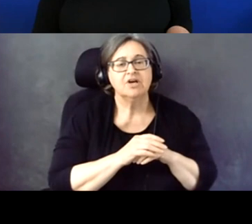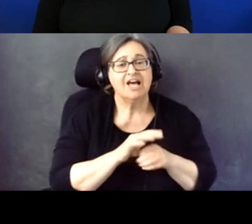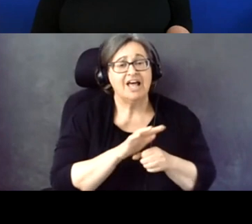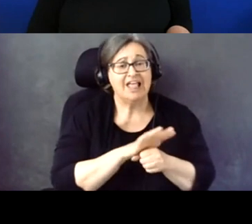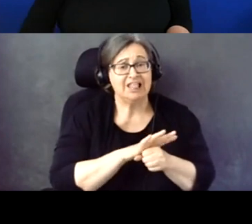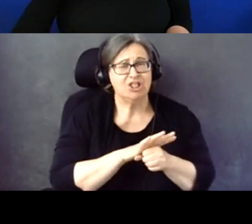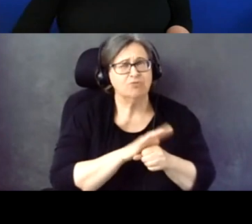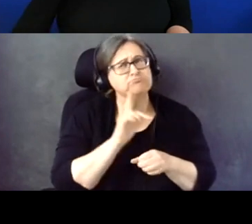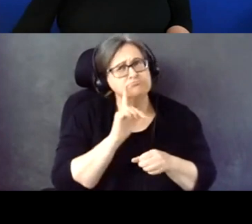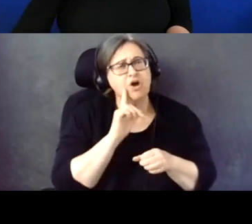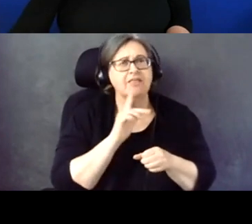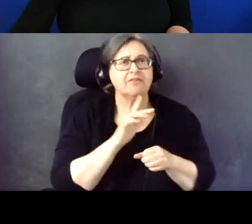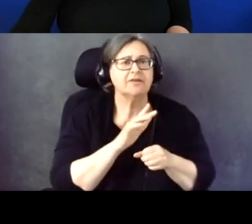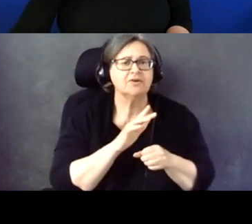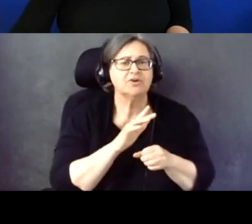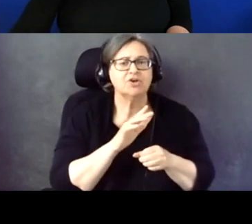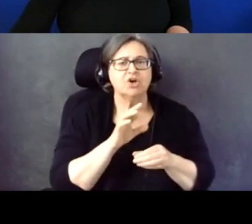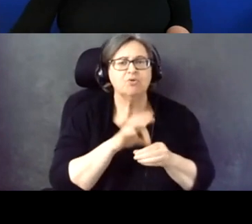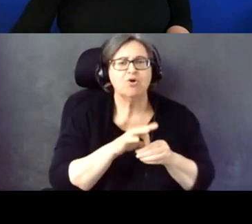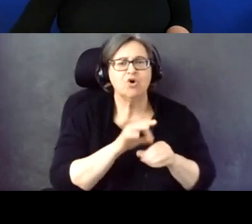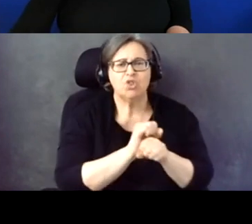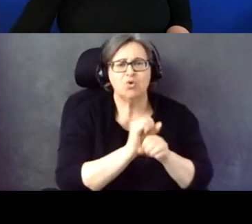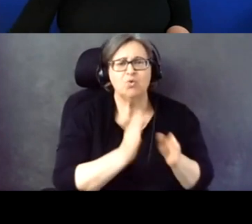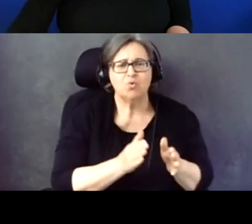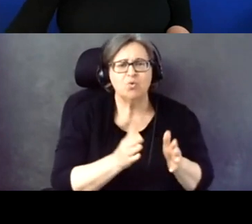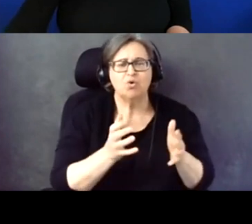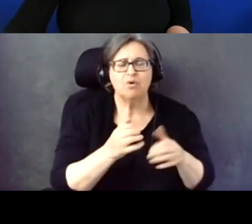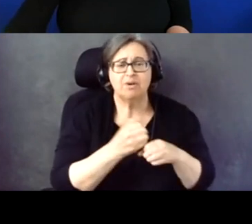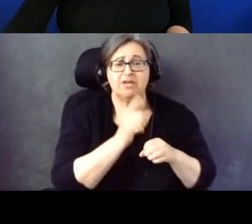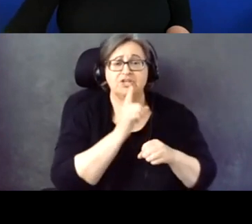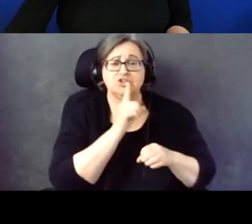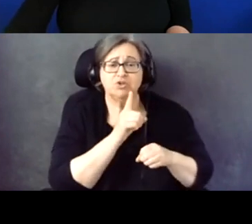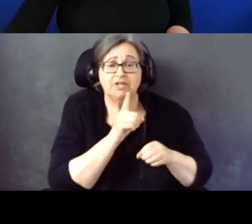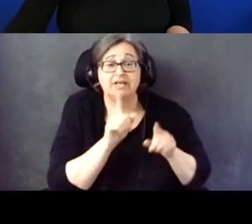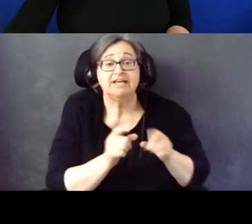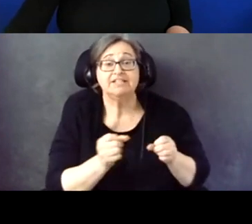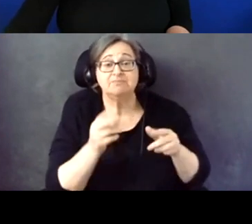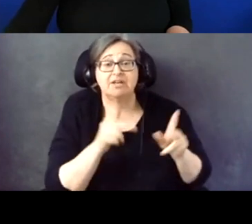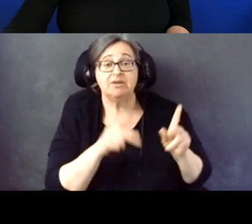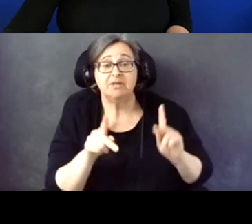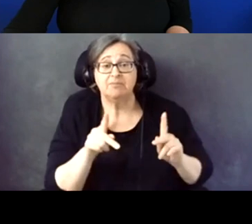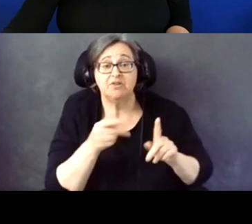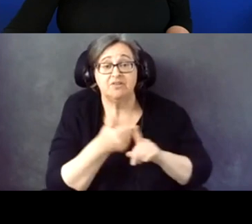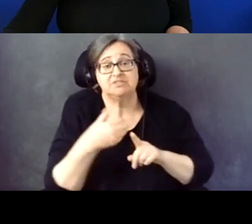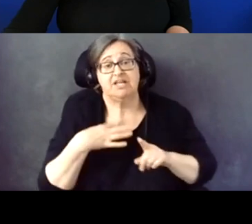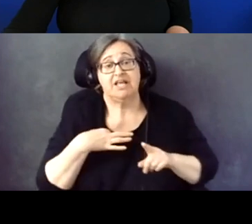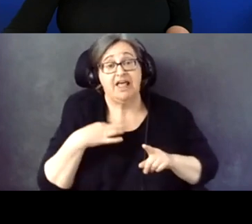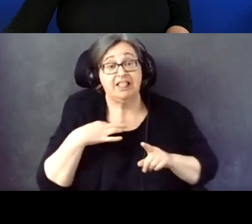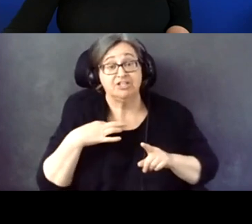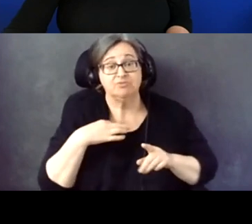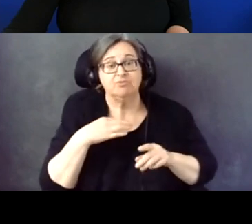I think local, poll-workers by and large ensure as many people who can vote will vote.